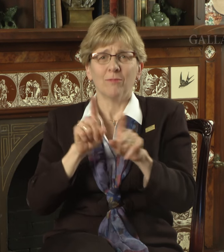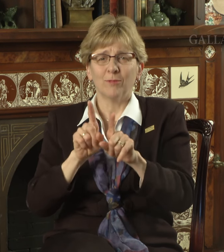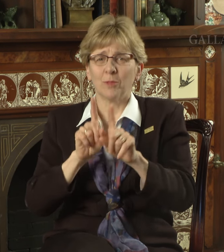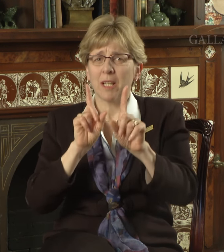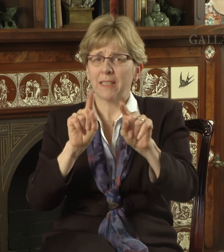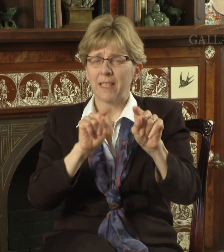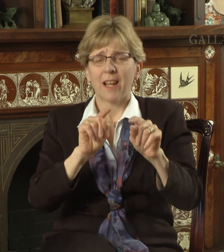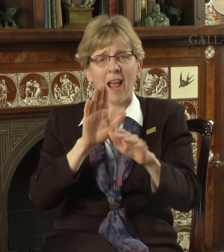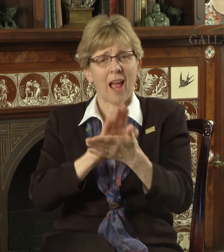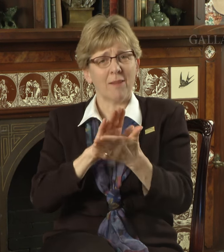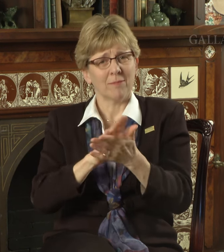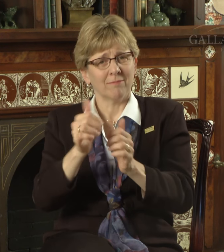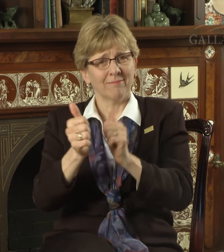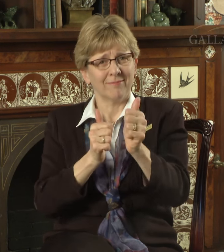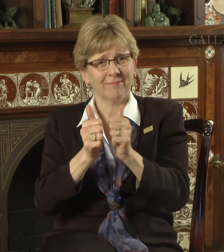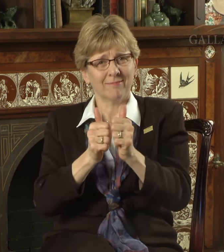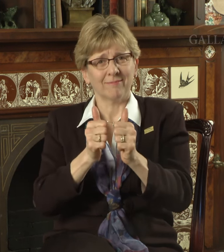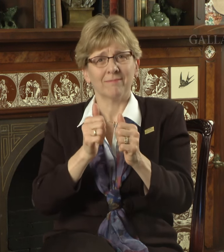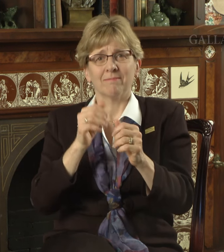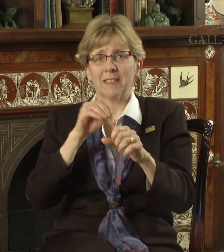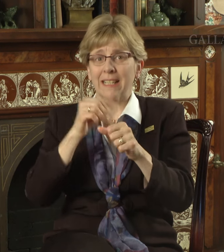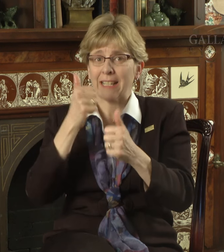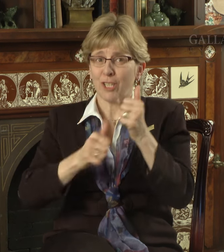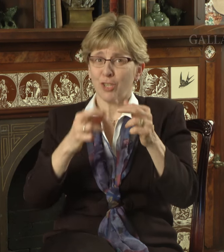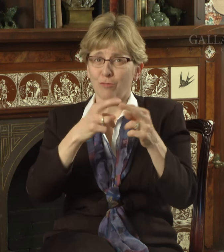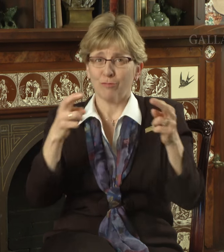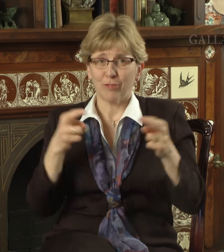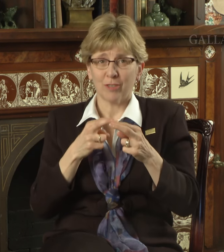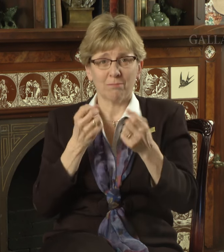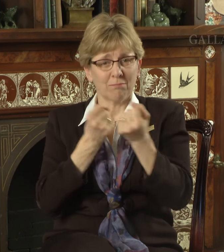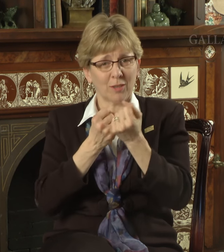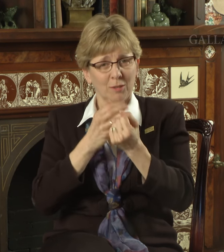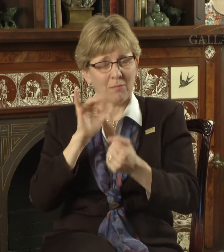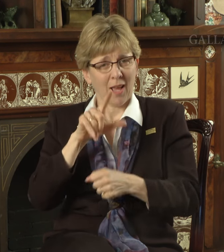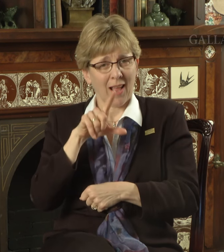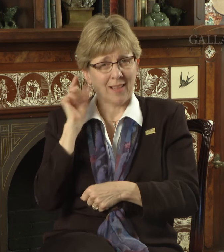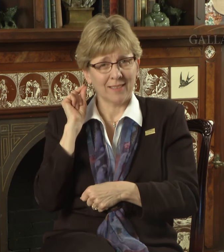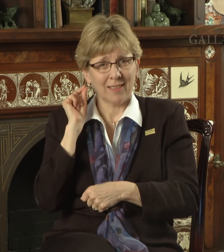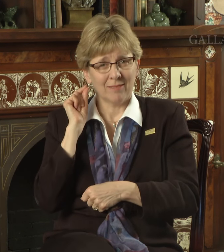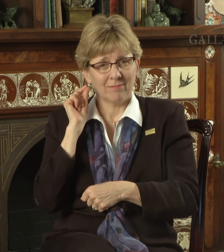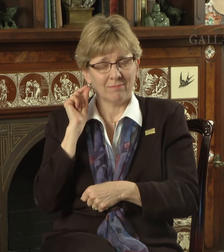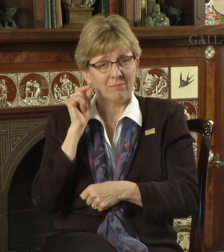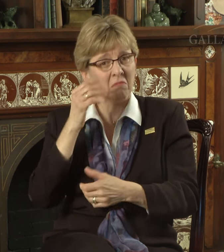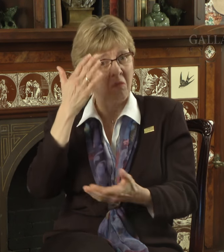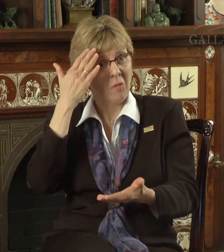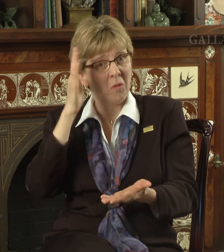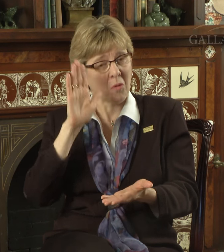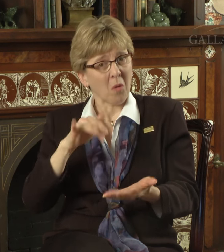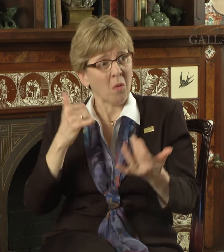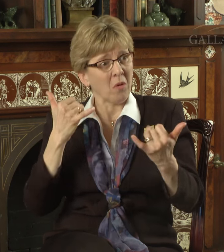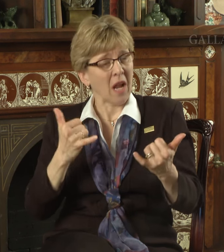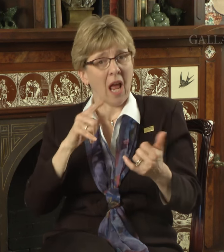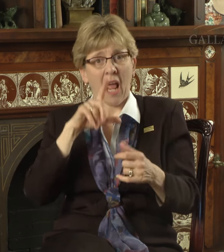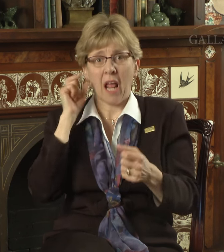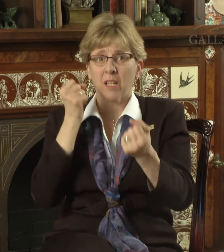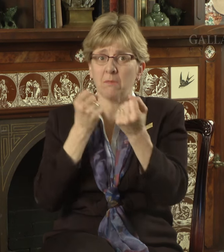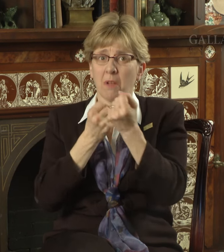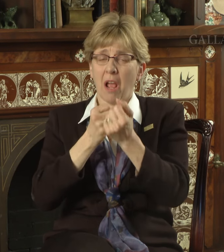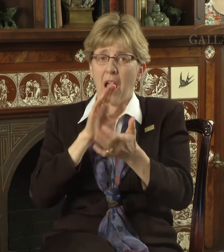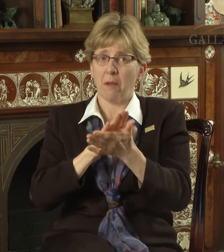I also attended the Gallaudet-sponsored Academic Bowl competition in each region. Did you know that Gallaudet has been sponsoring